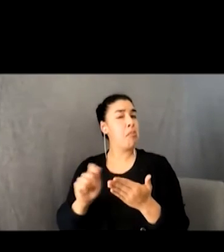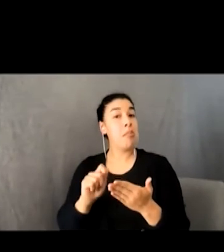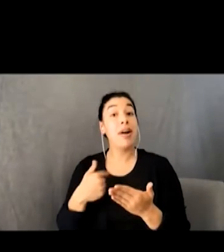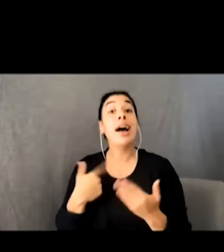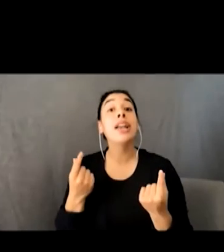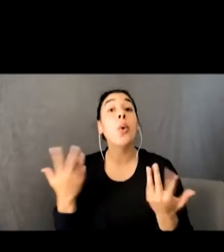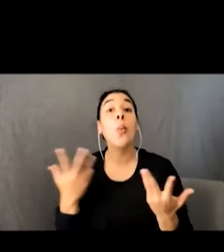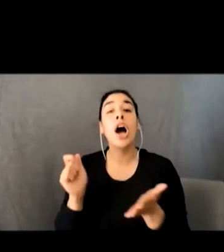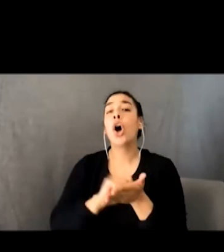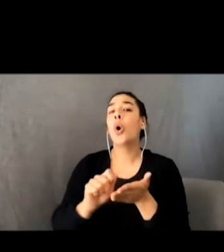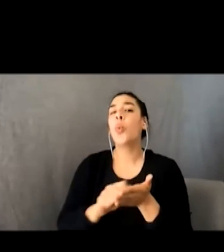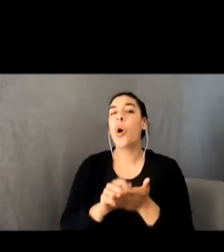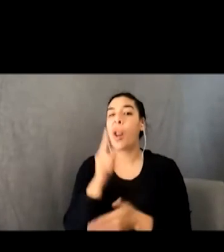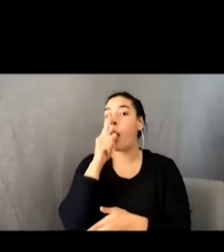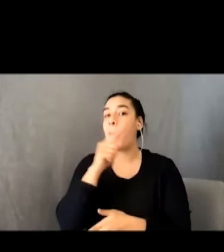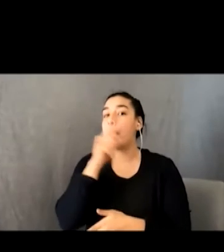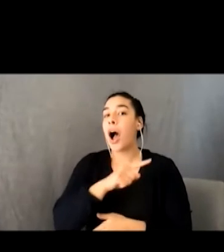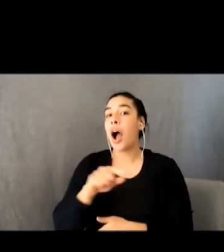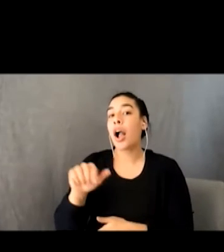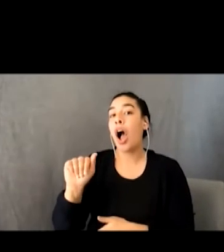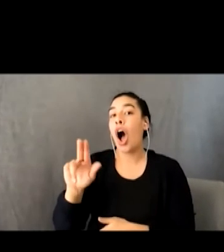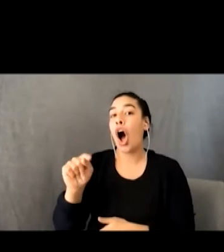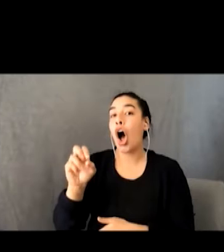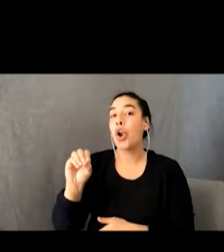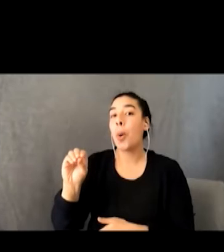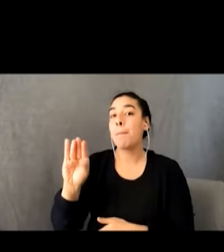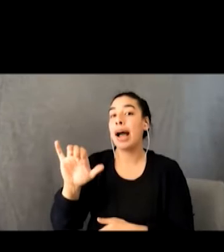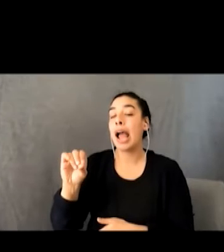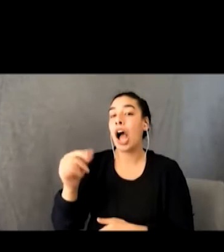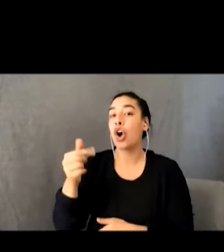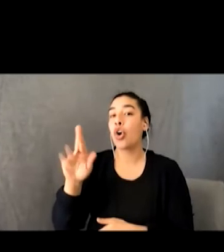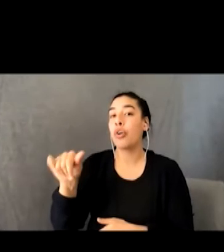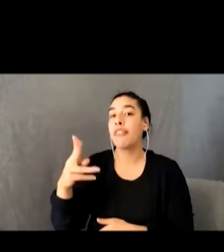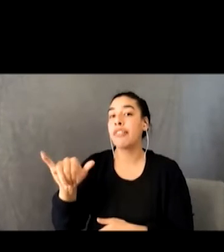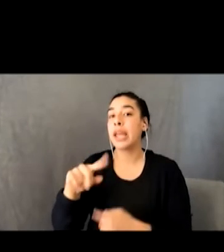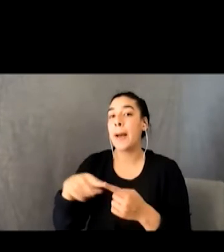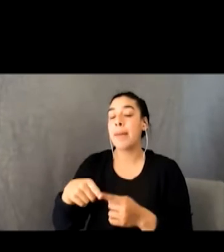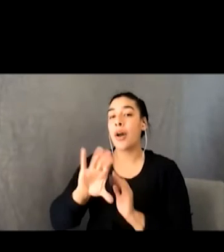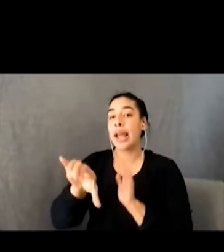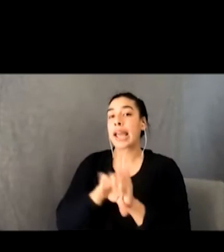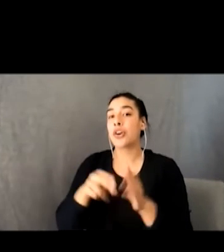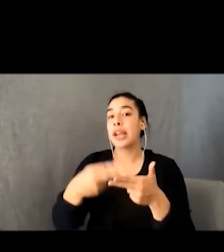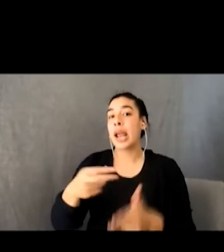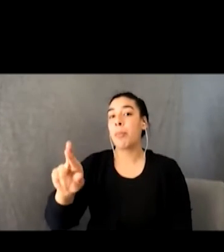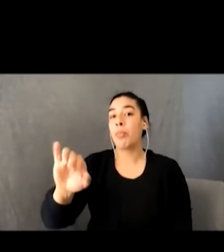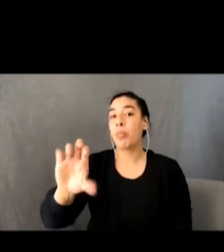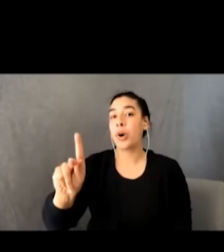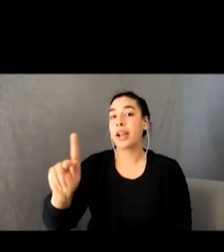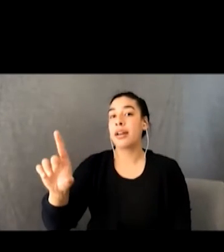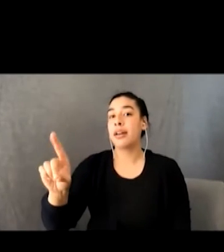about a character as a humorous mock autobiography about a character named Rick Duncan uh who uh